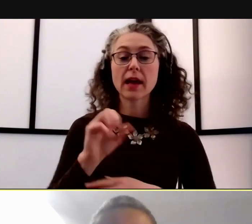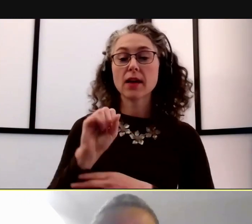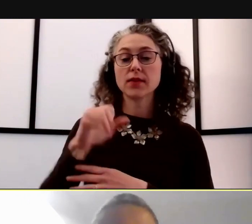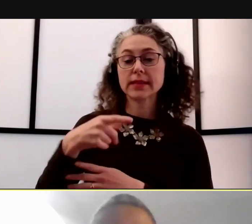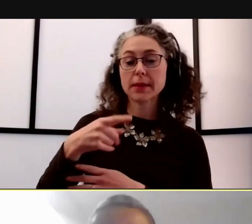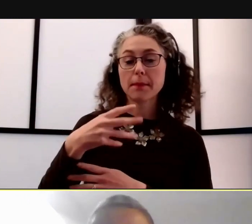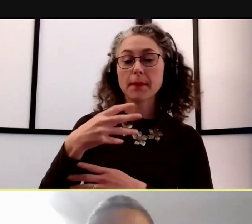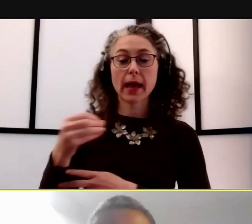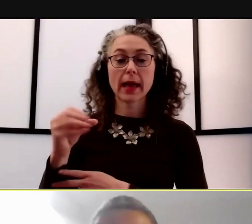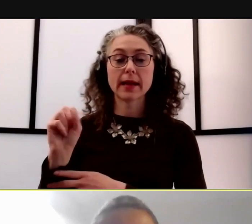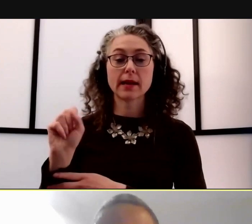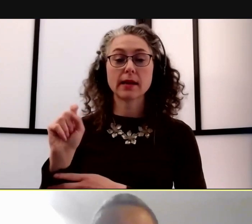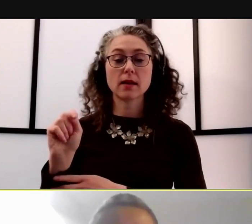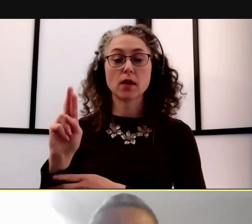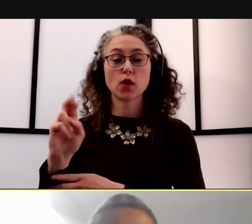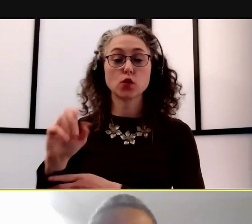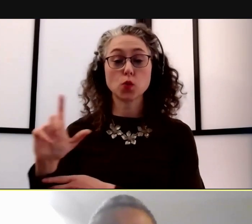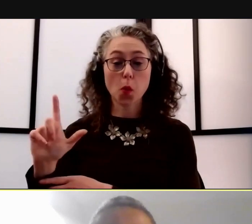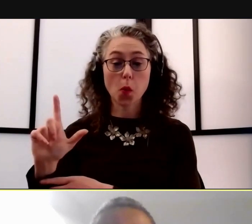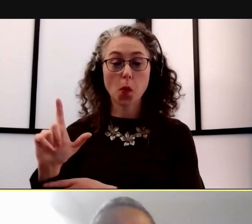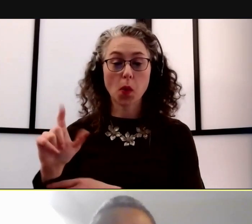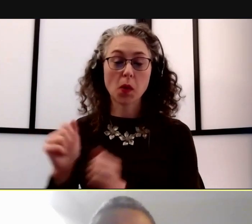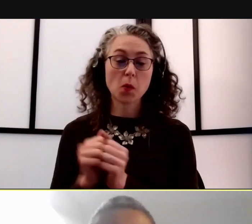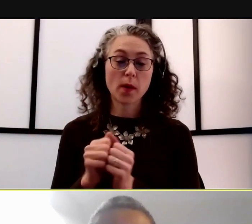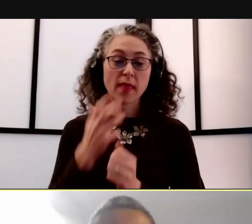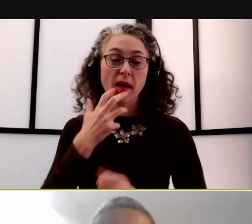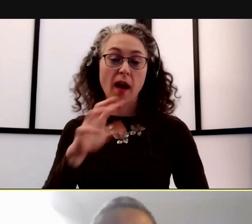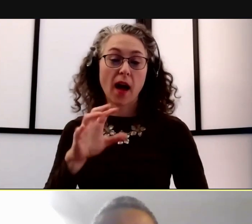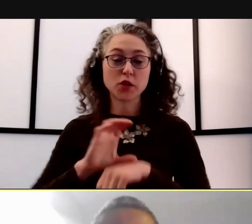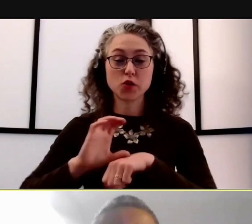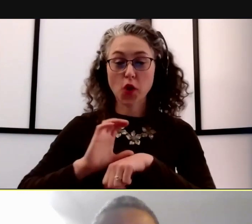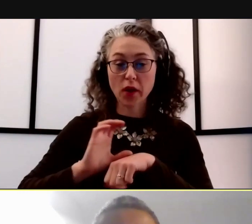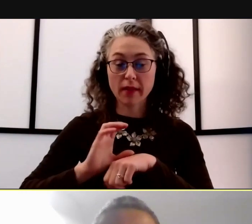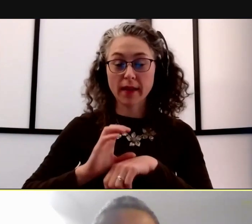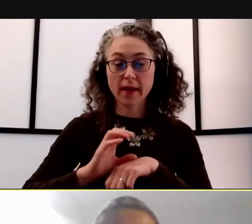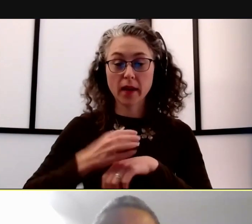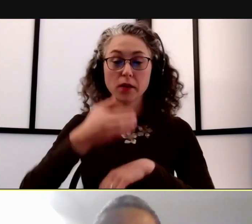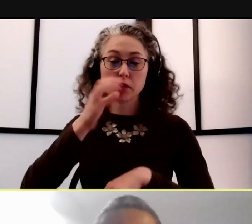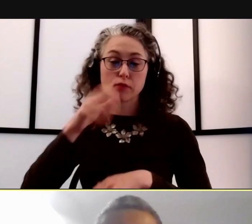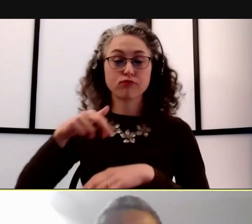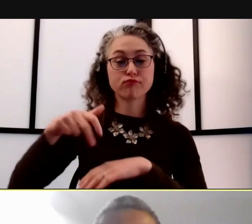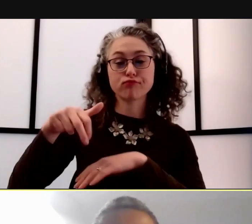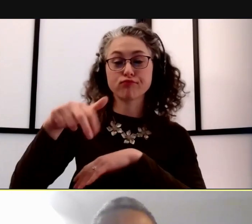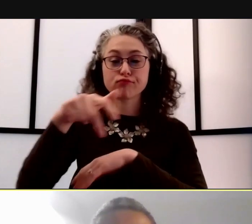hot chocolate sip and stroll. That's an example of giving students an opportunity